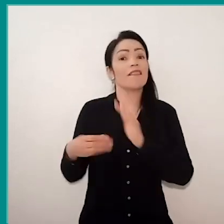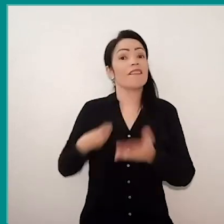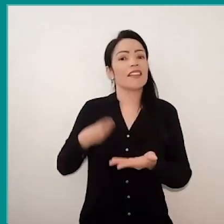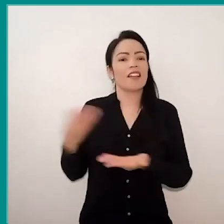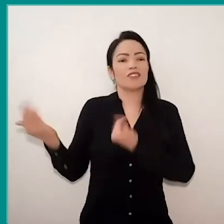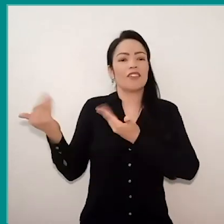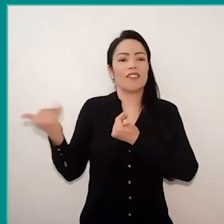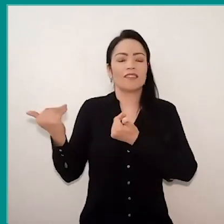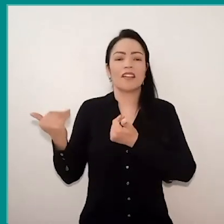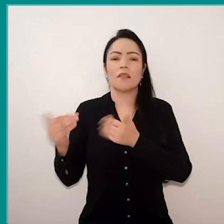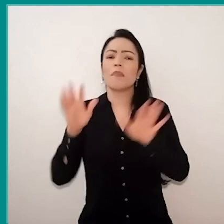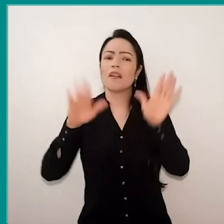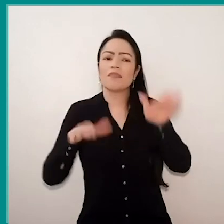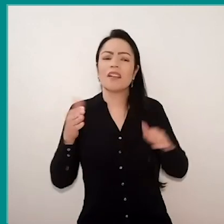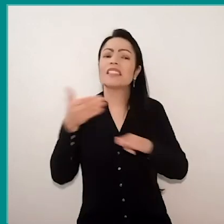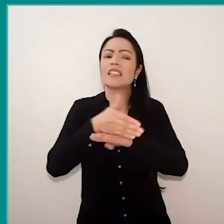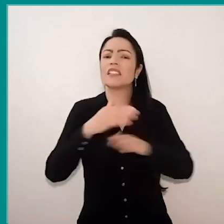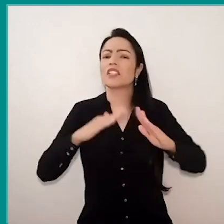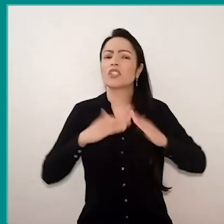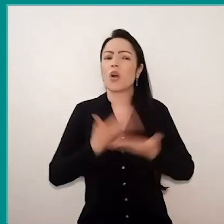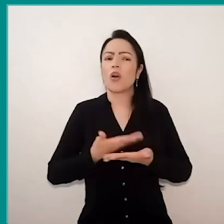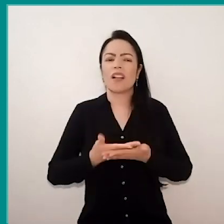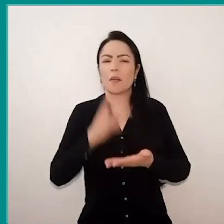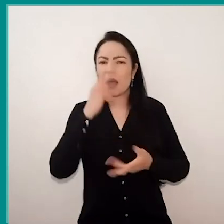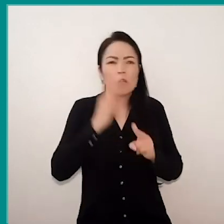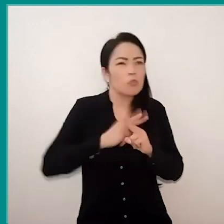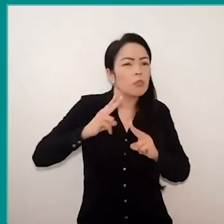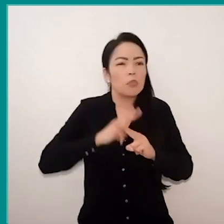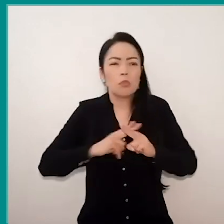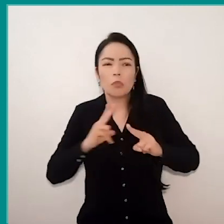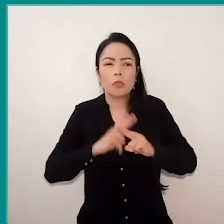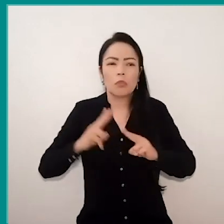I used to get into school a bit clandestine, in a marginal way,